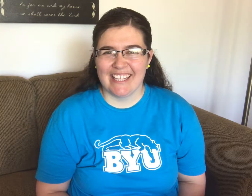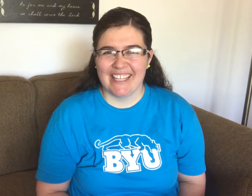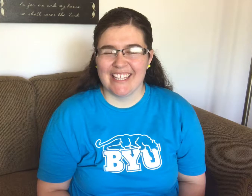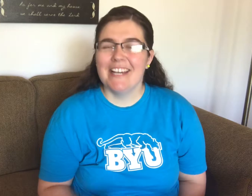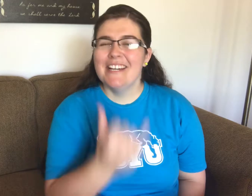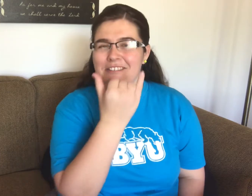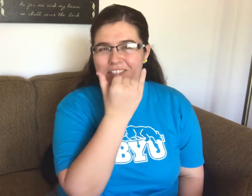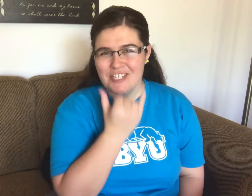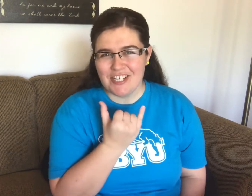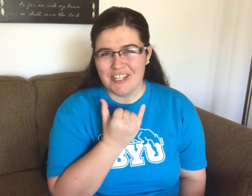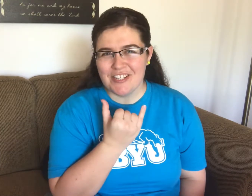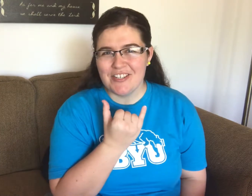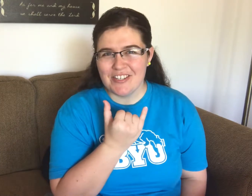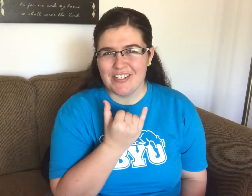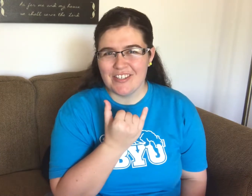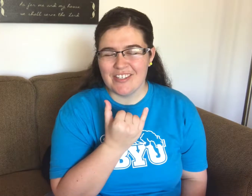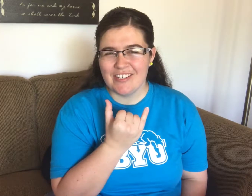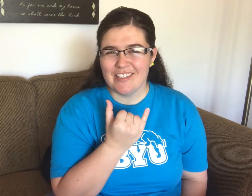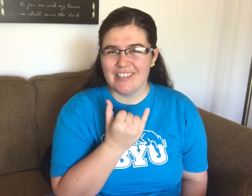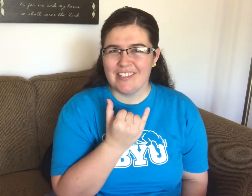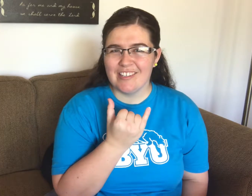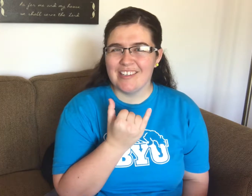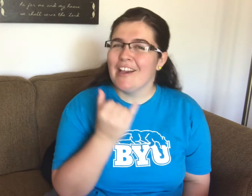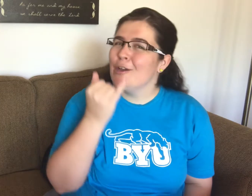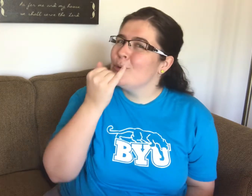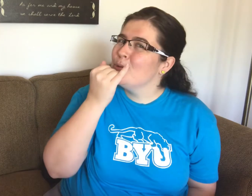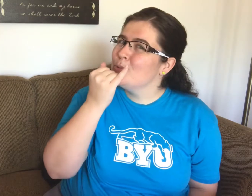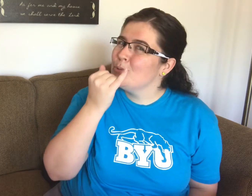Chilean Sign Language for YOUTUBE